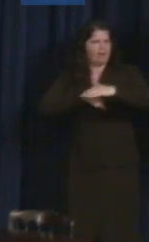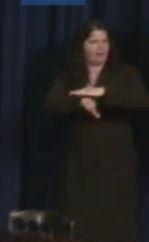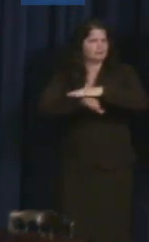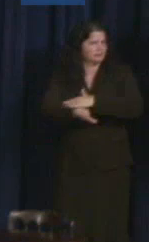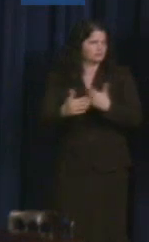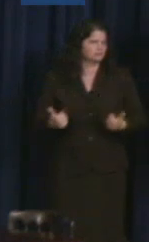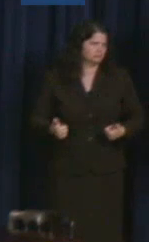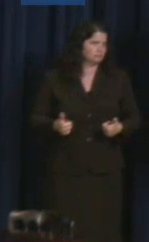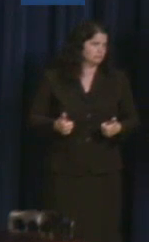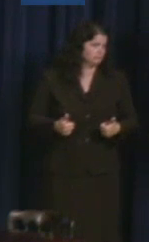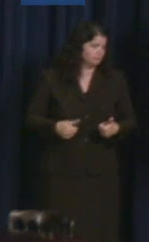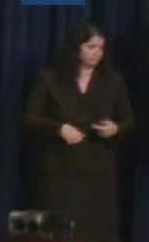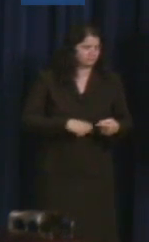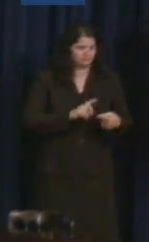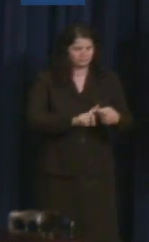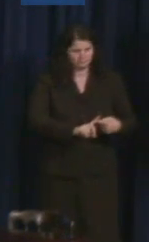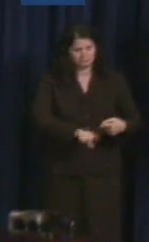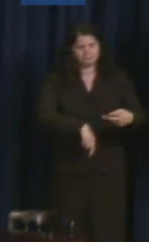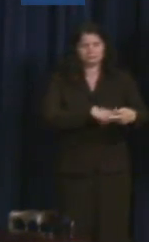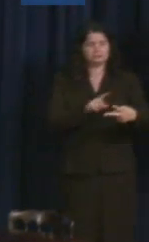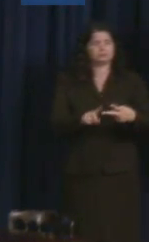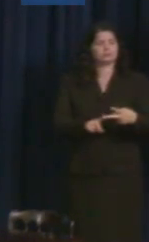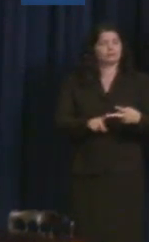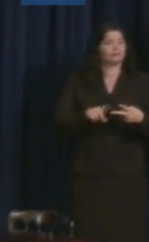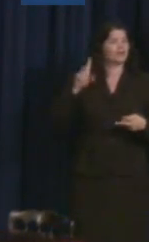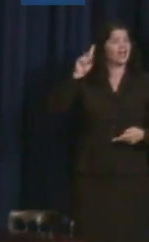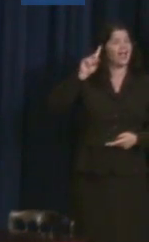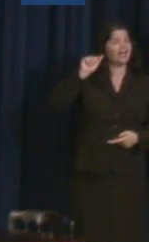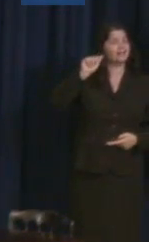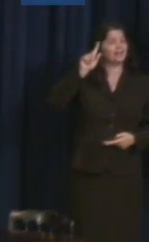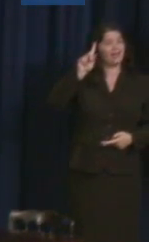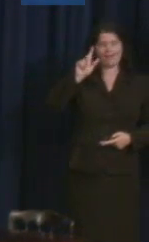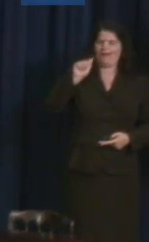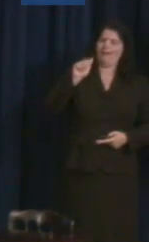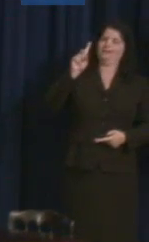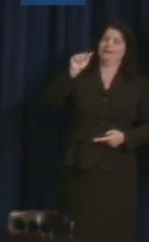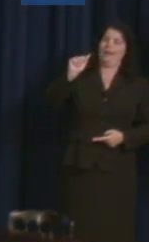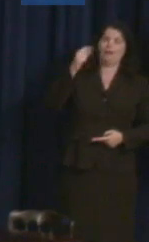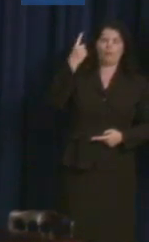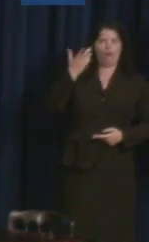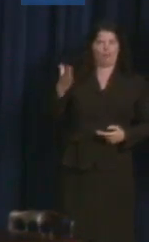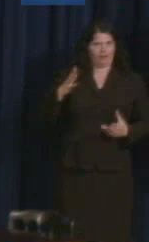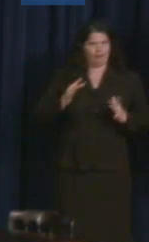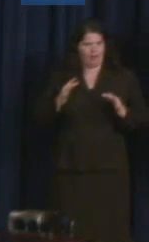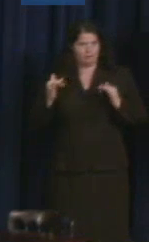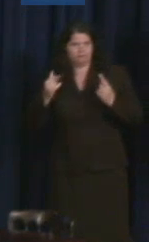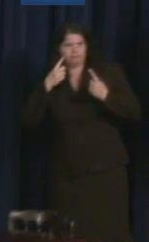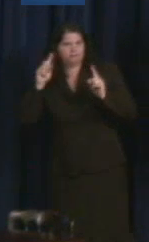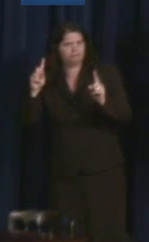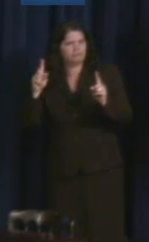Disabilities Act is accessible public transit. So when I use a bus I expect it to kneel down and